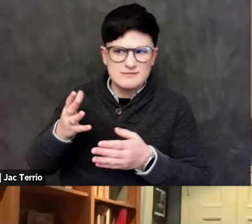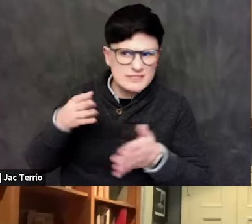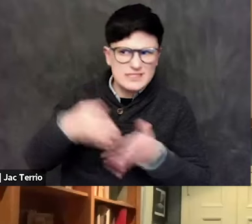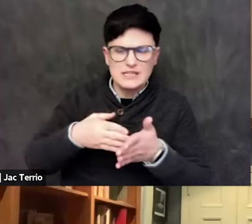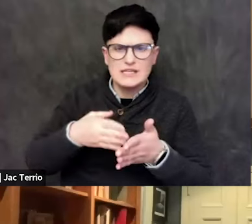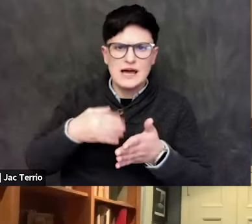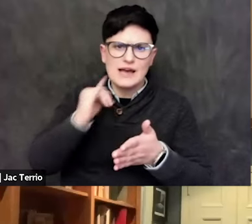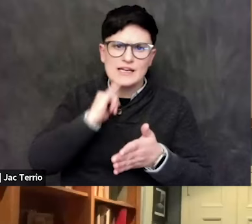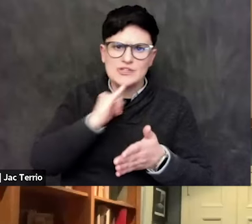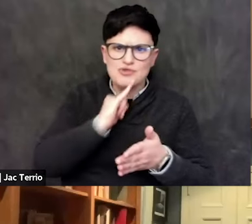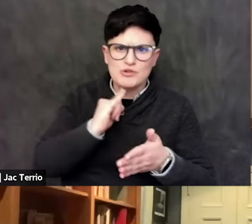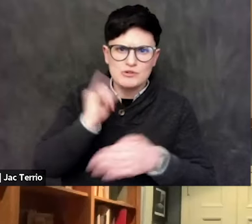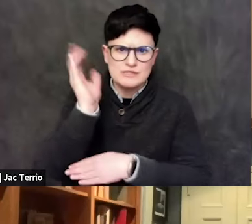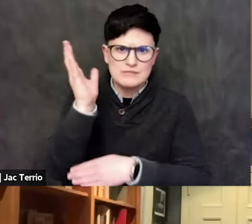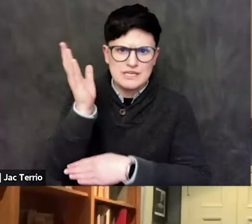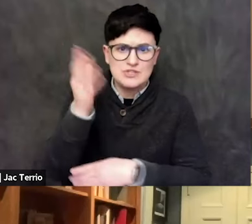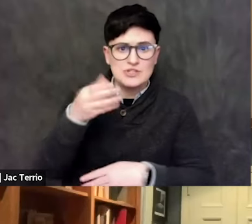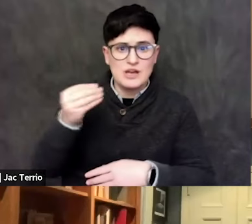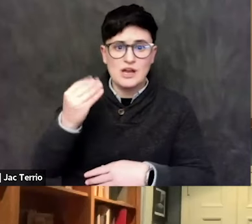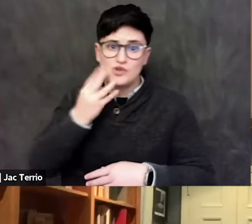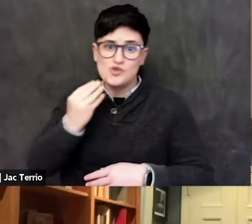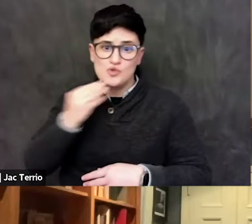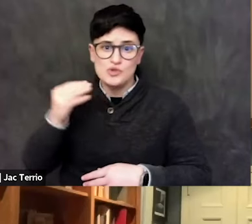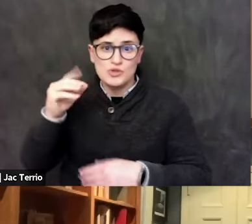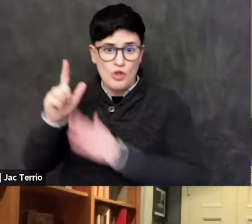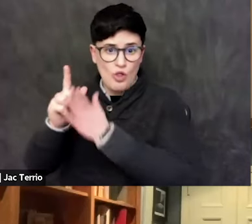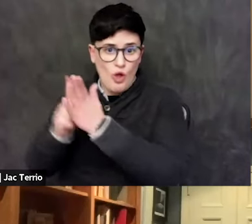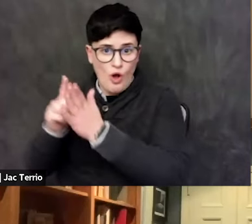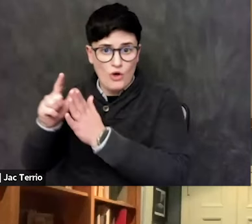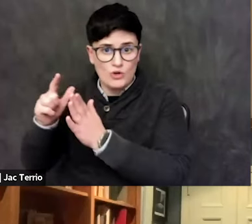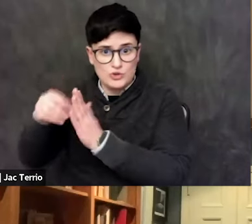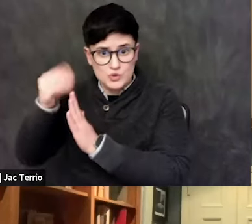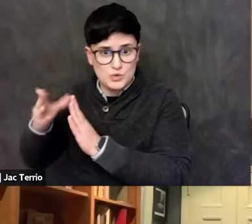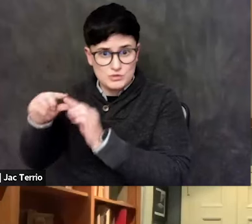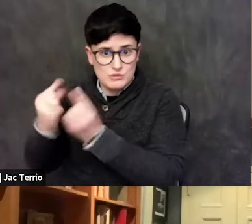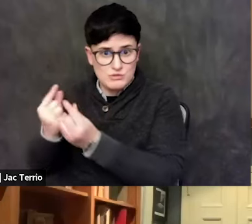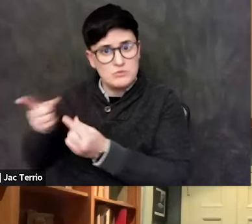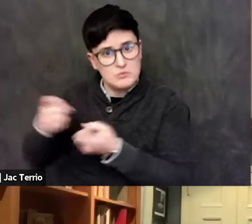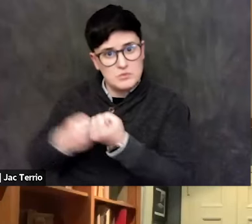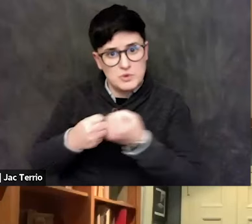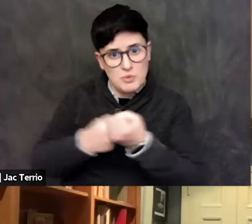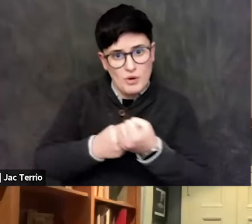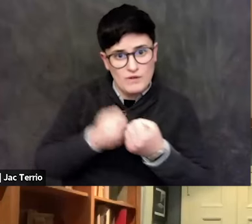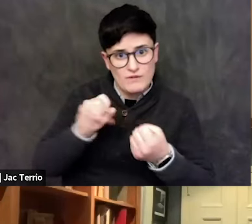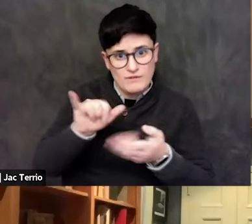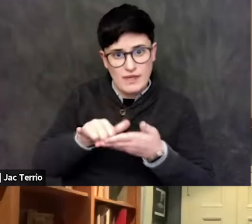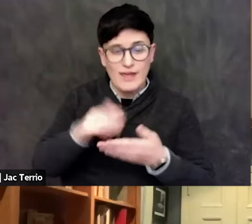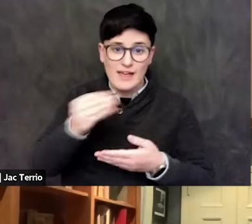And the Jewish Law Student Group was supportive of it. So you have a variety. And you also have Palestinian students.